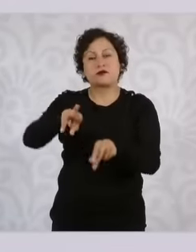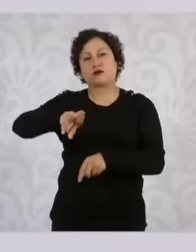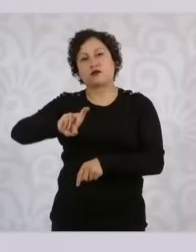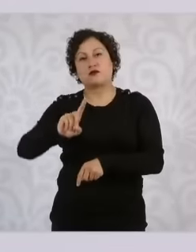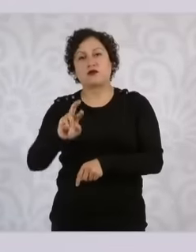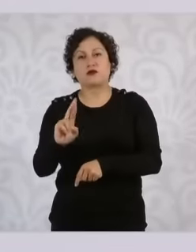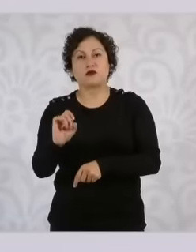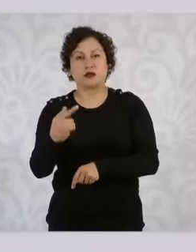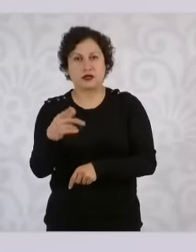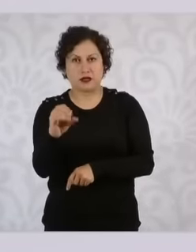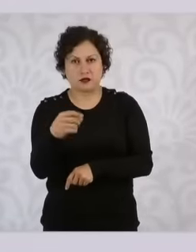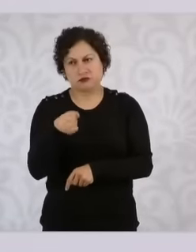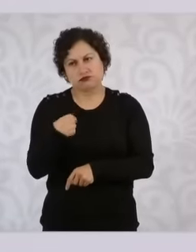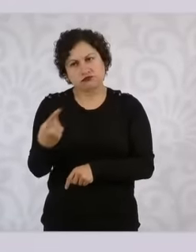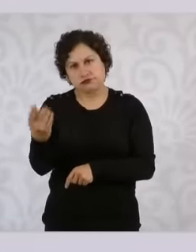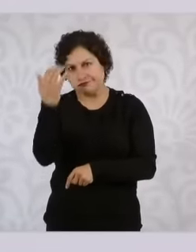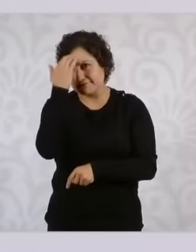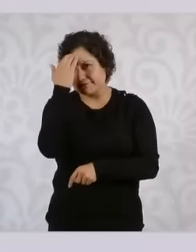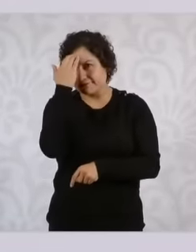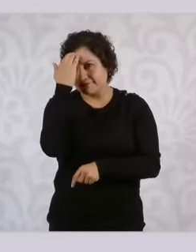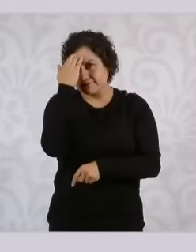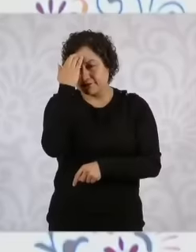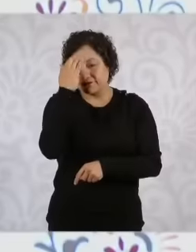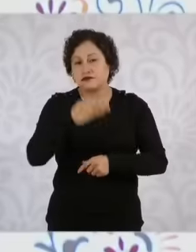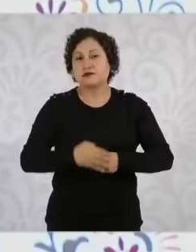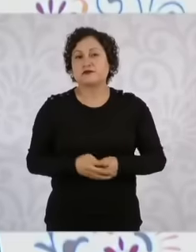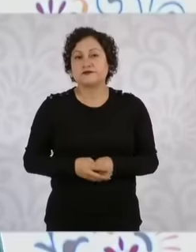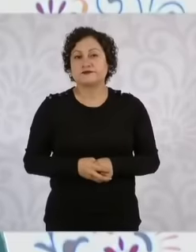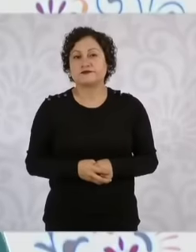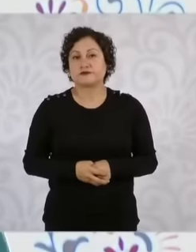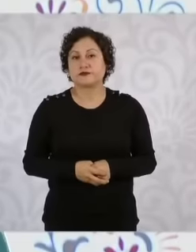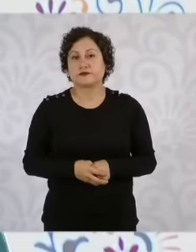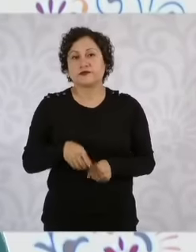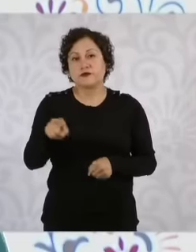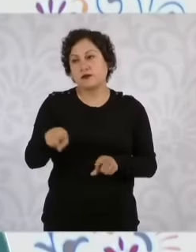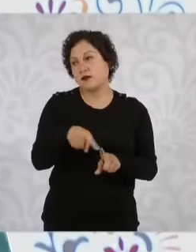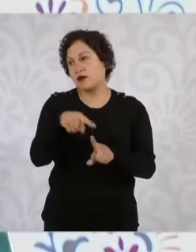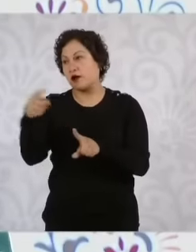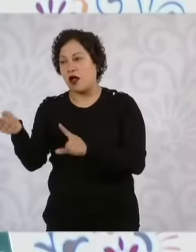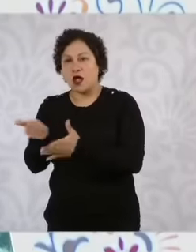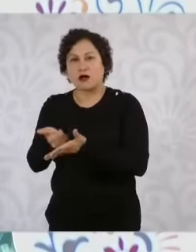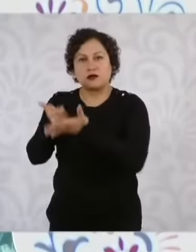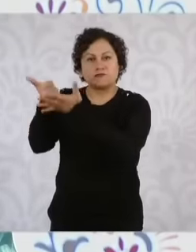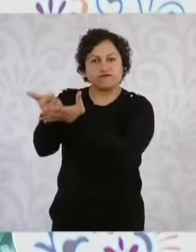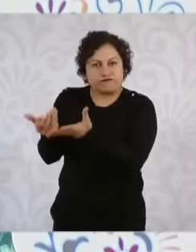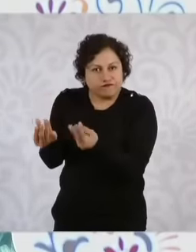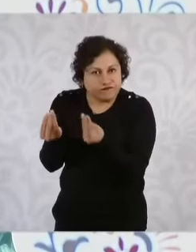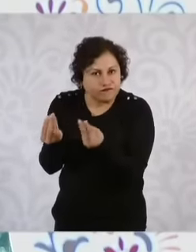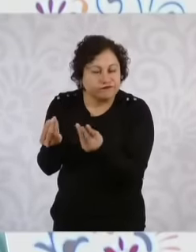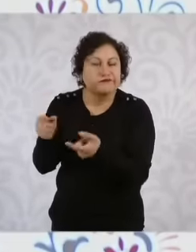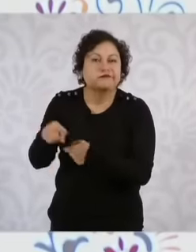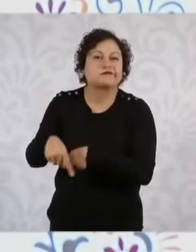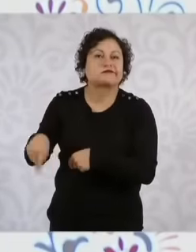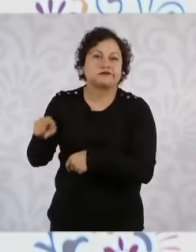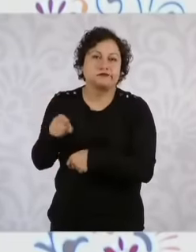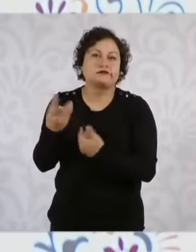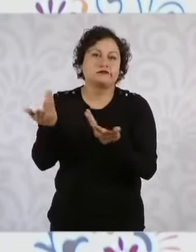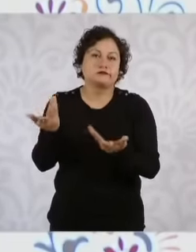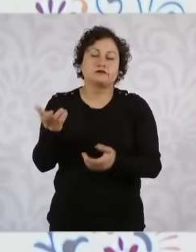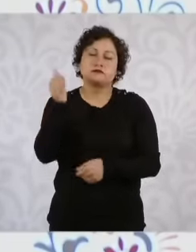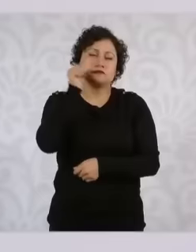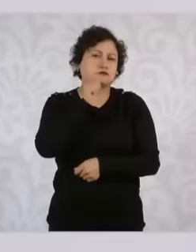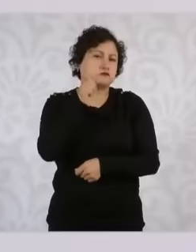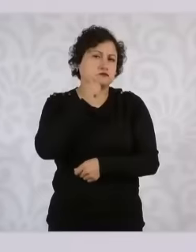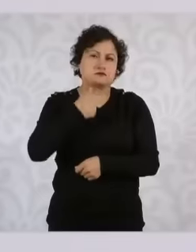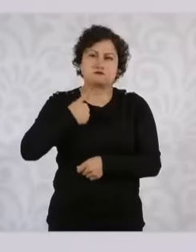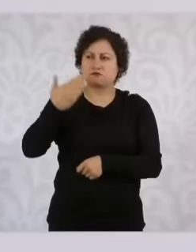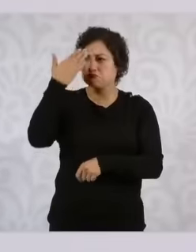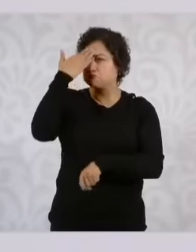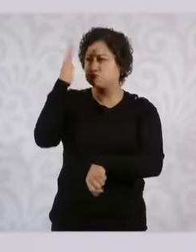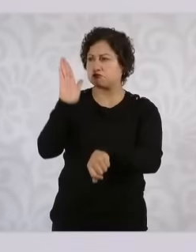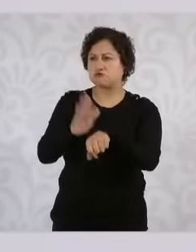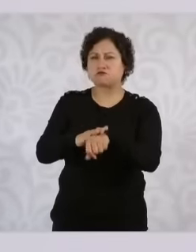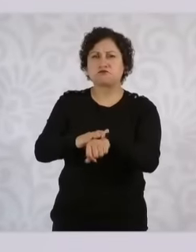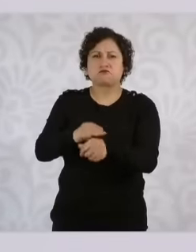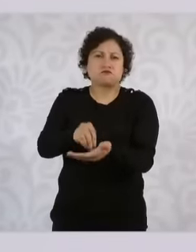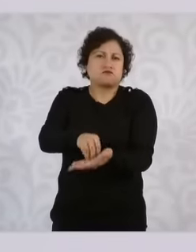uh helped Efigenia a lot and Well, our thoughts are always with her and even always because she is a